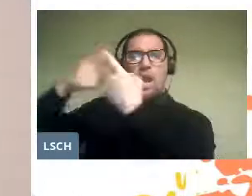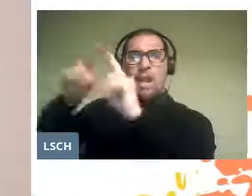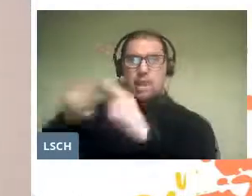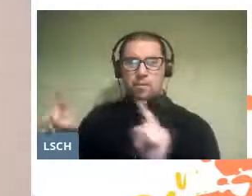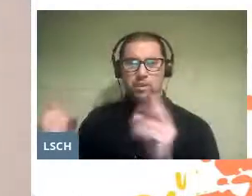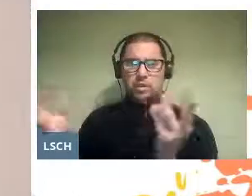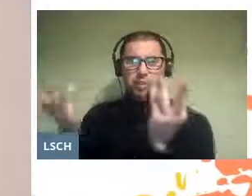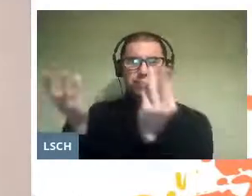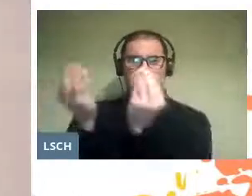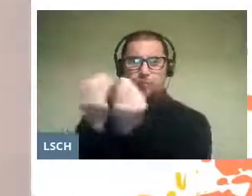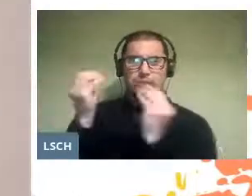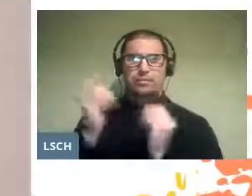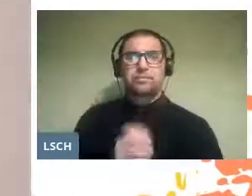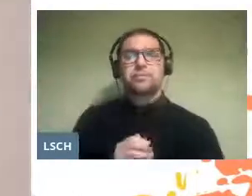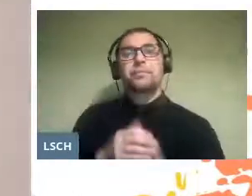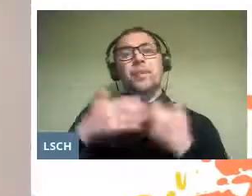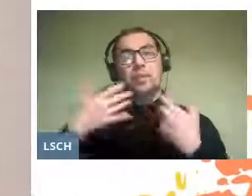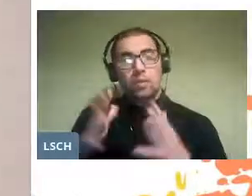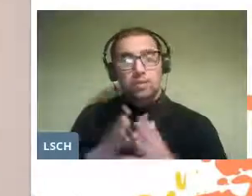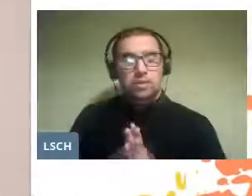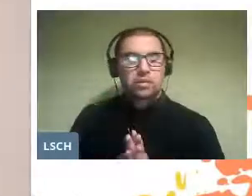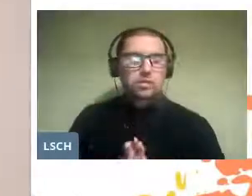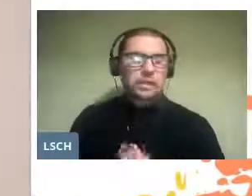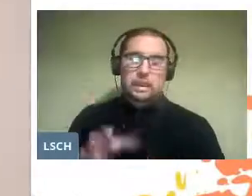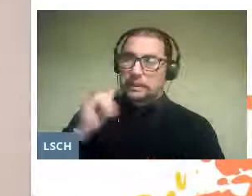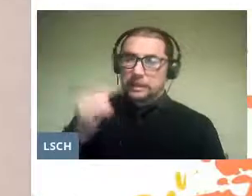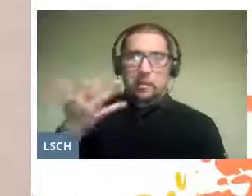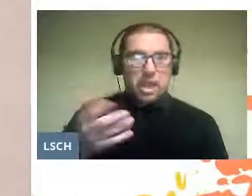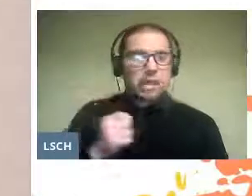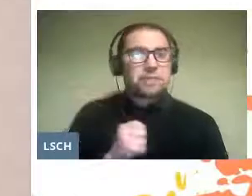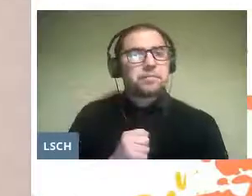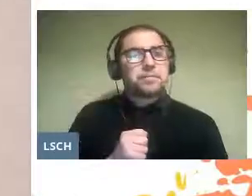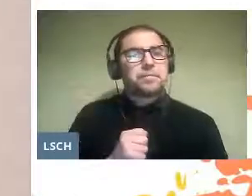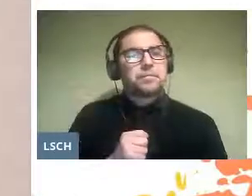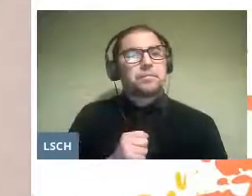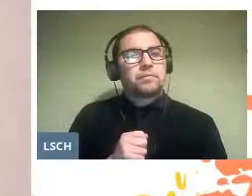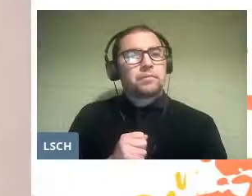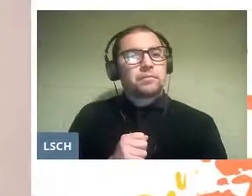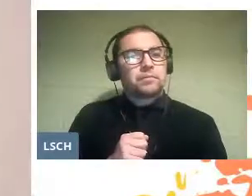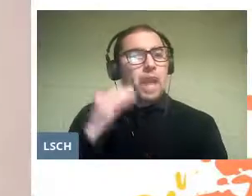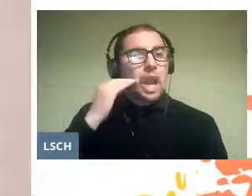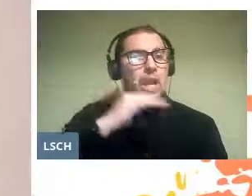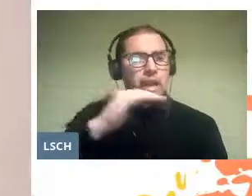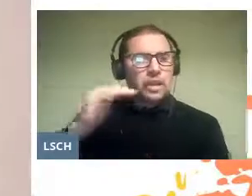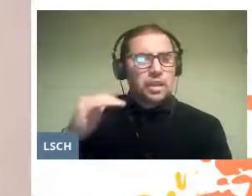It then becomes inevitable to think that childhood can be nurtured